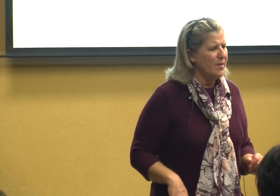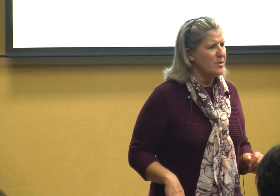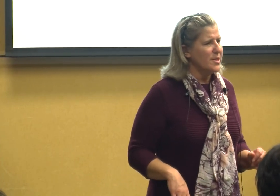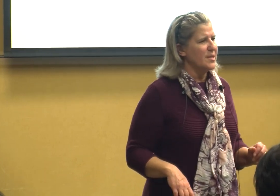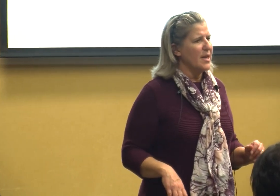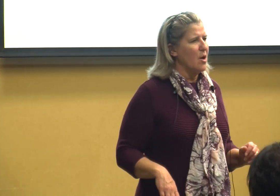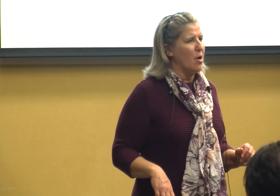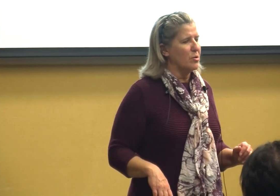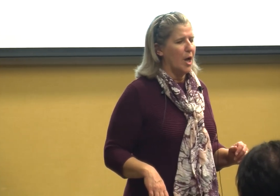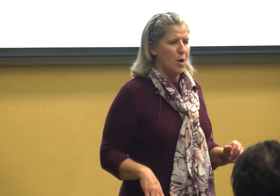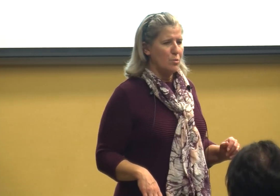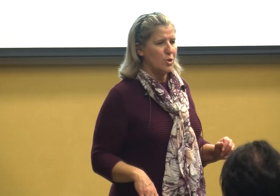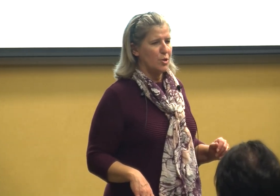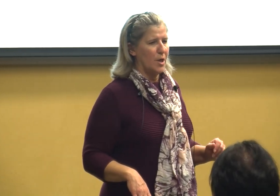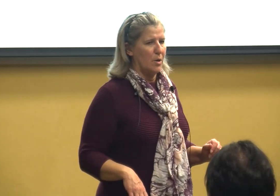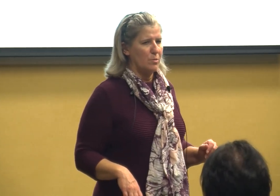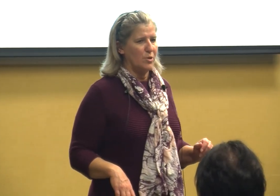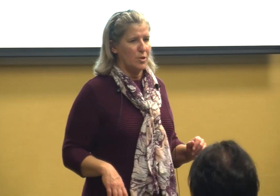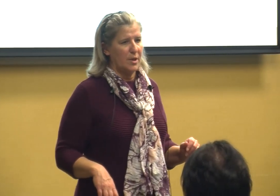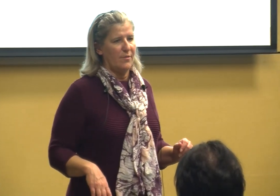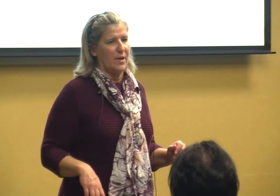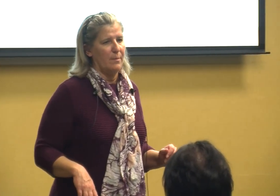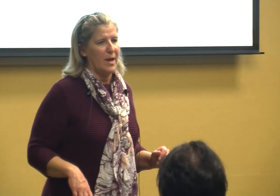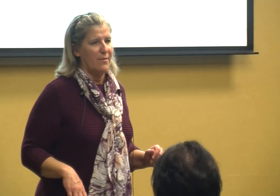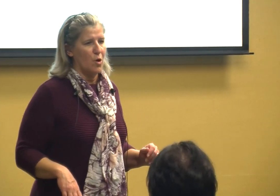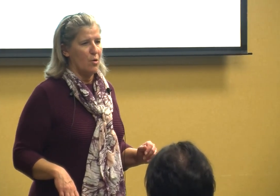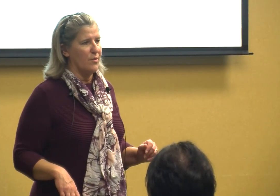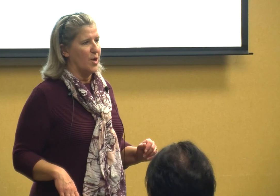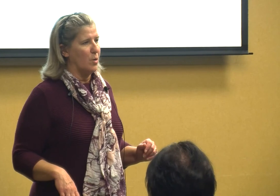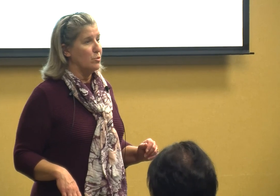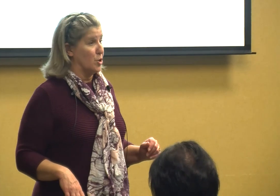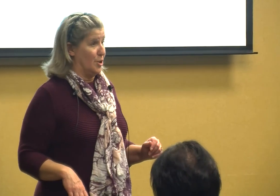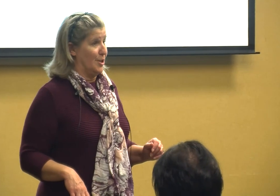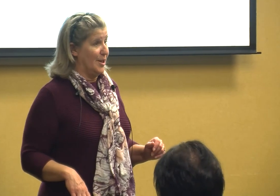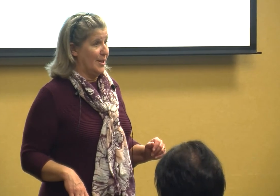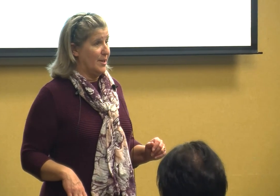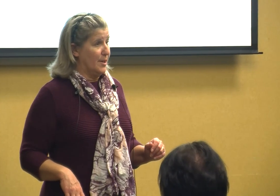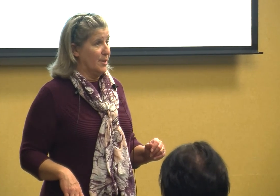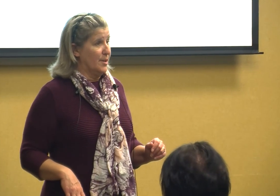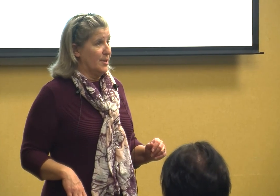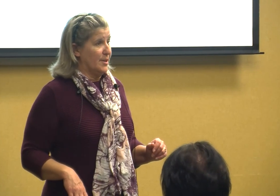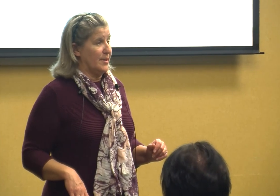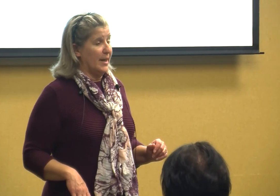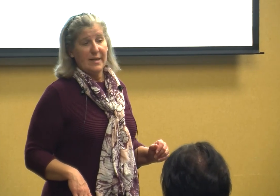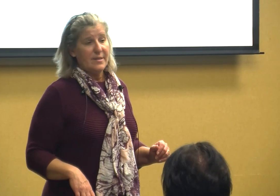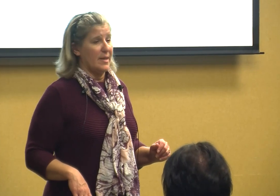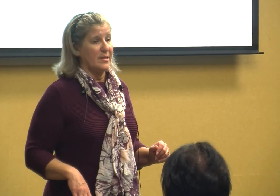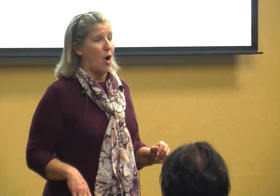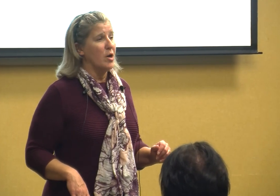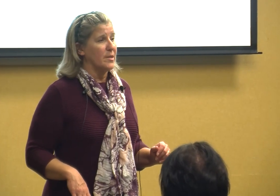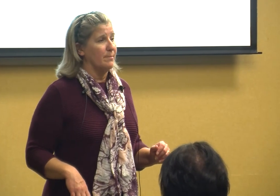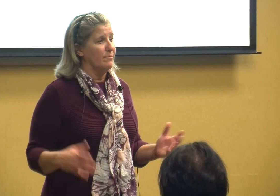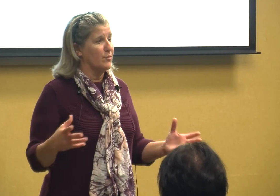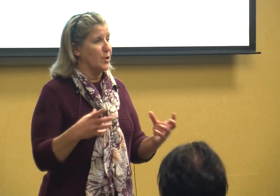there's this thing called coach coach have anybody ever heard of coach it's it's awesome for doing